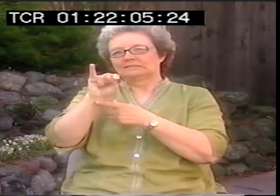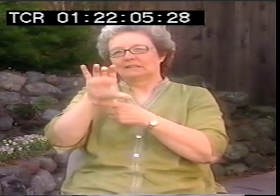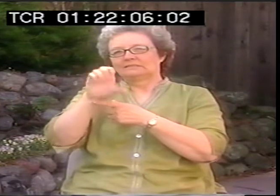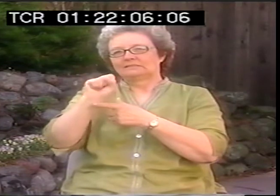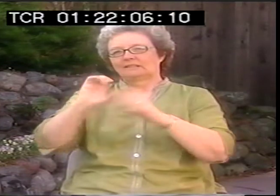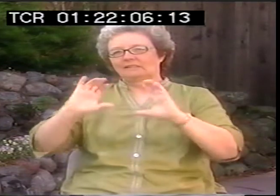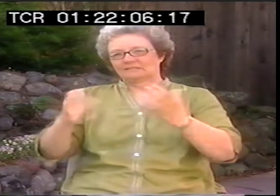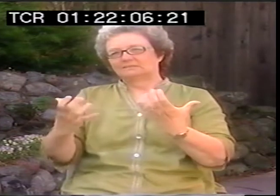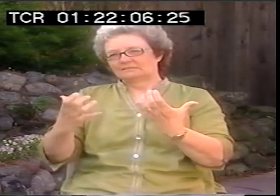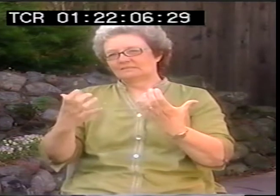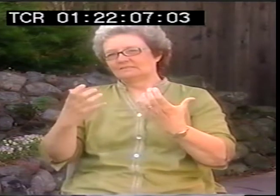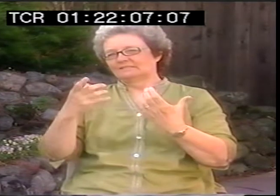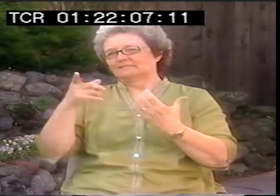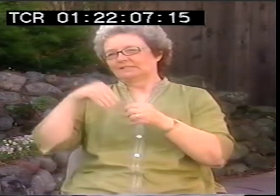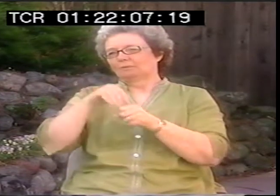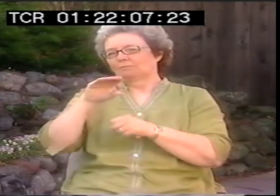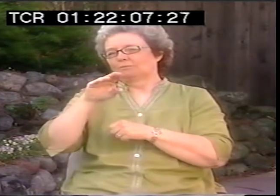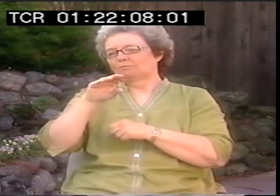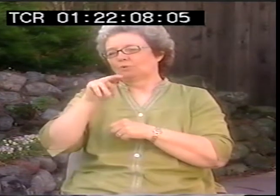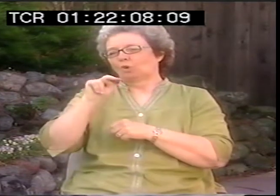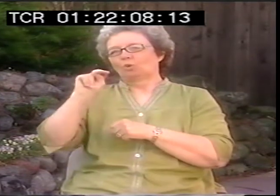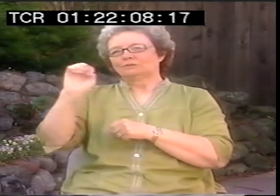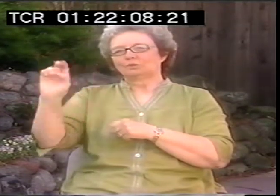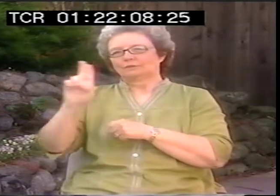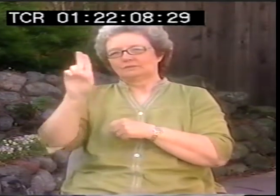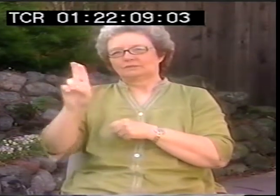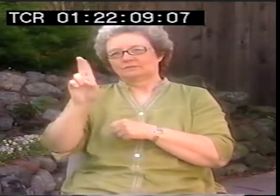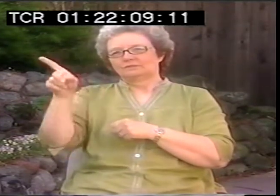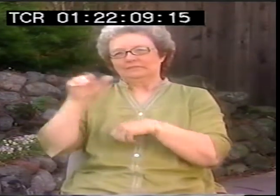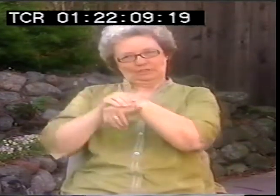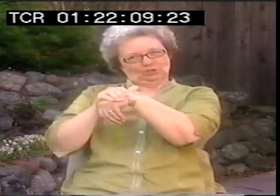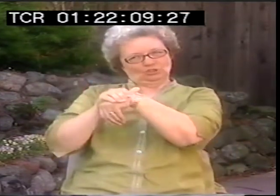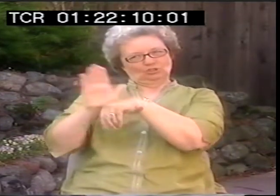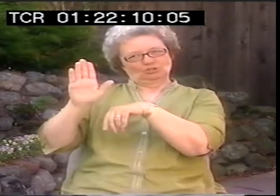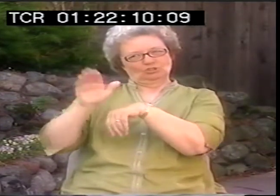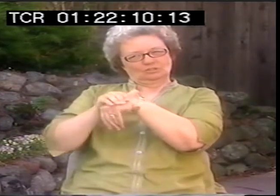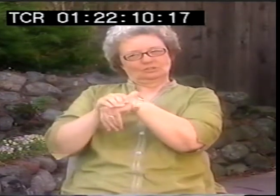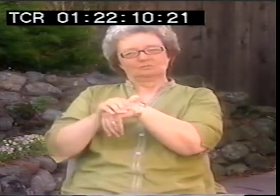was some linguistics research. There was a class I took in stylistics,